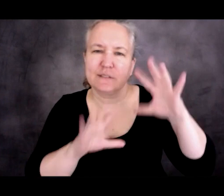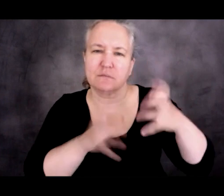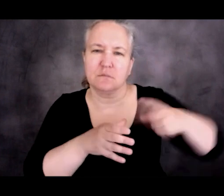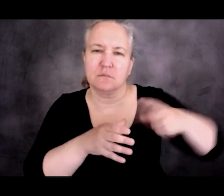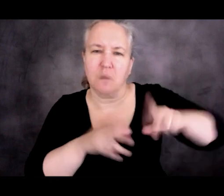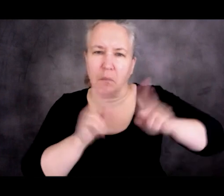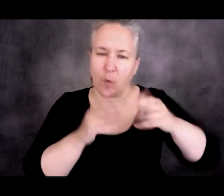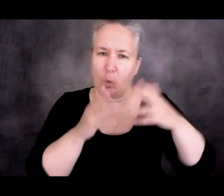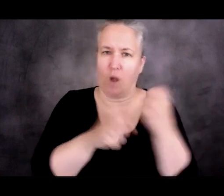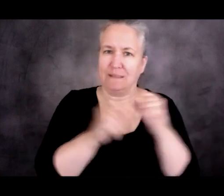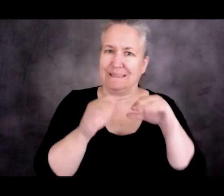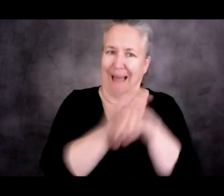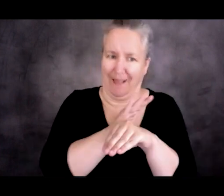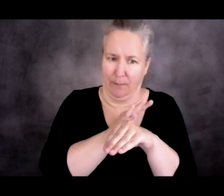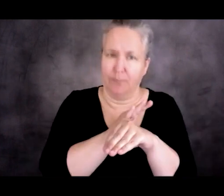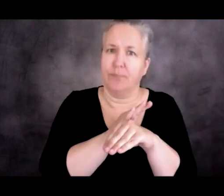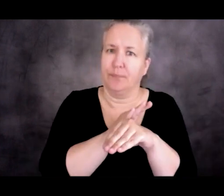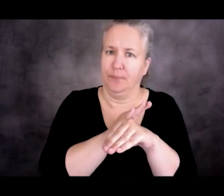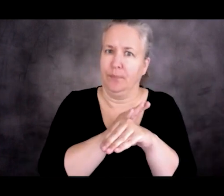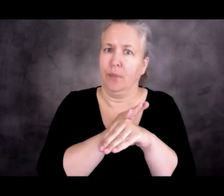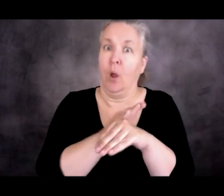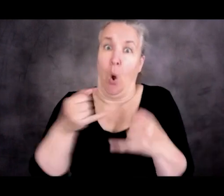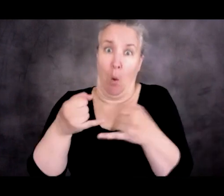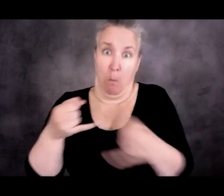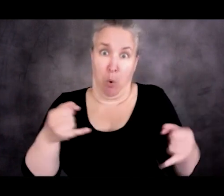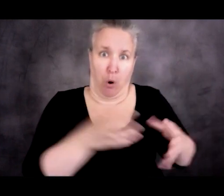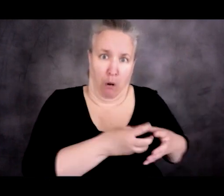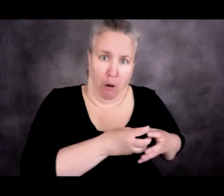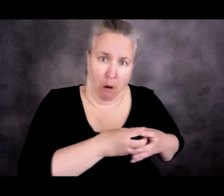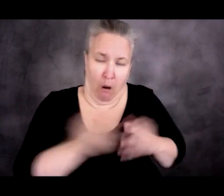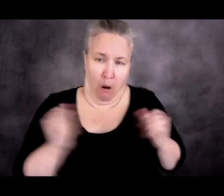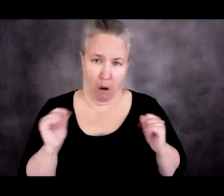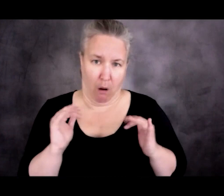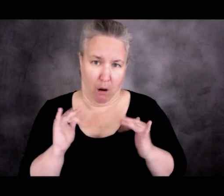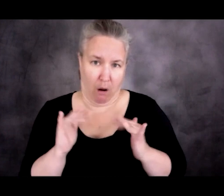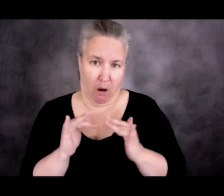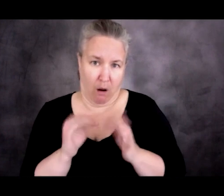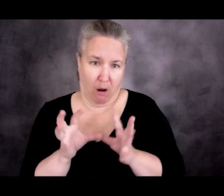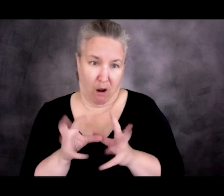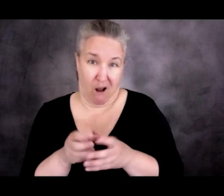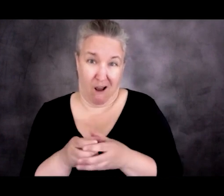who were grouping at the border. And the Biden administration's policy